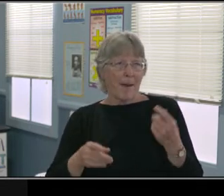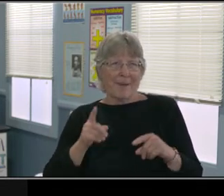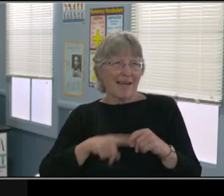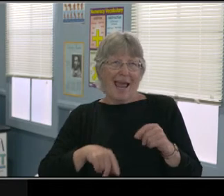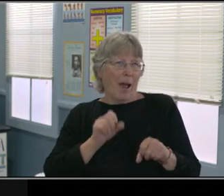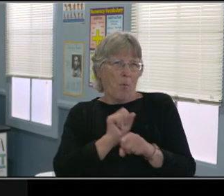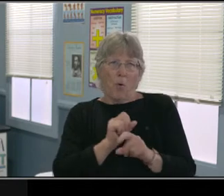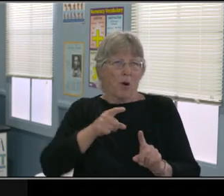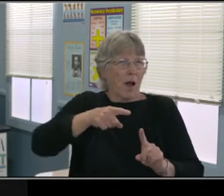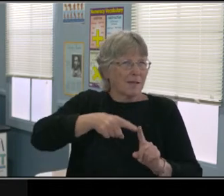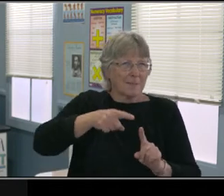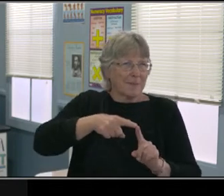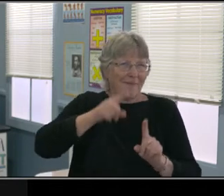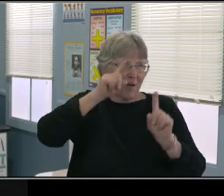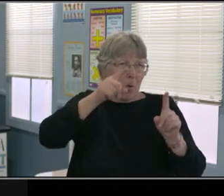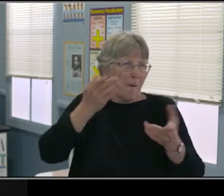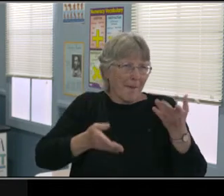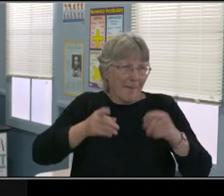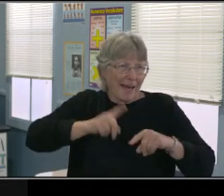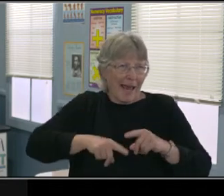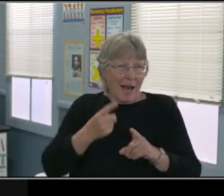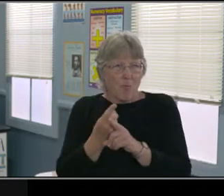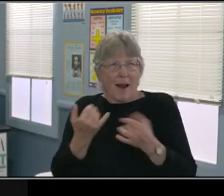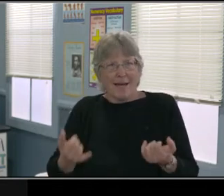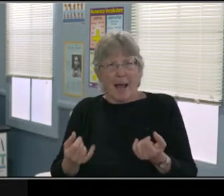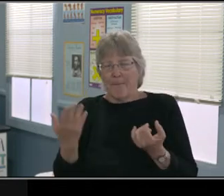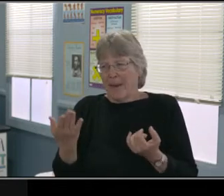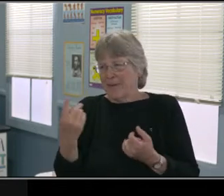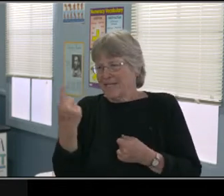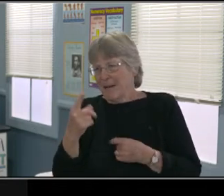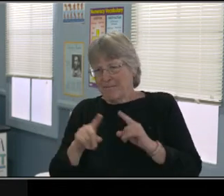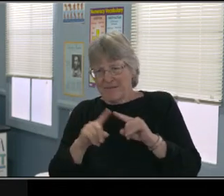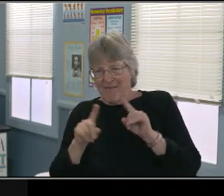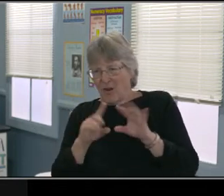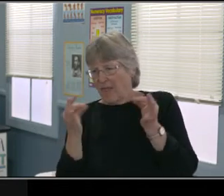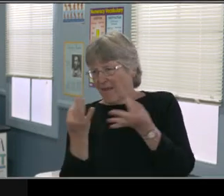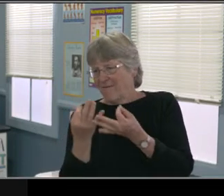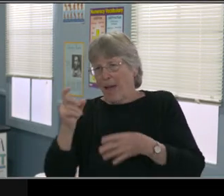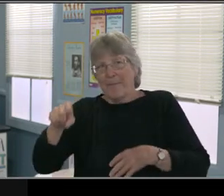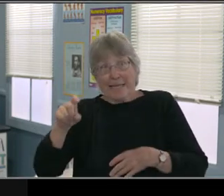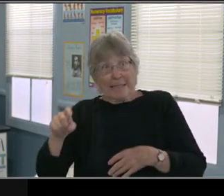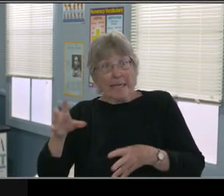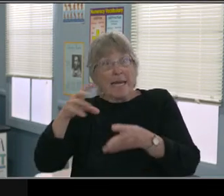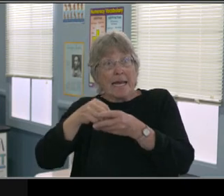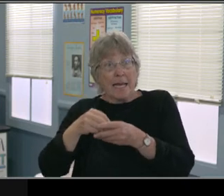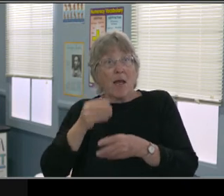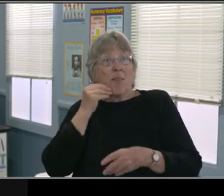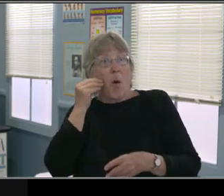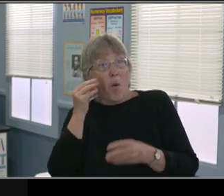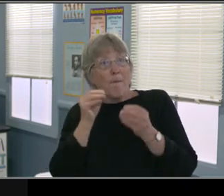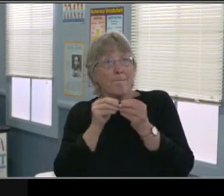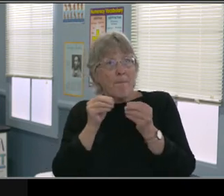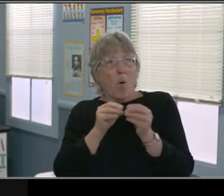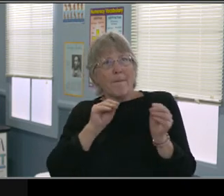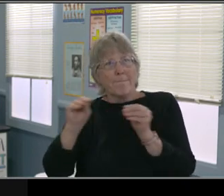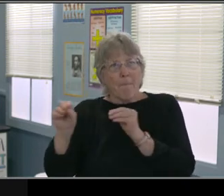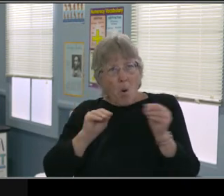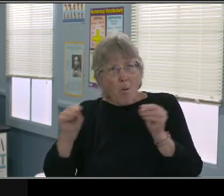or really good with verbal communication, let's use those skills to enhance everything else.